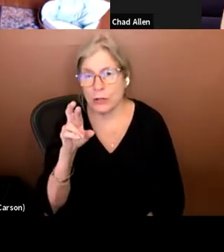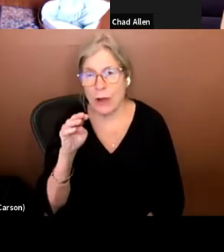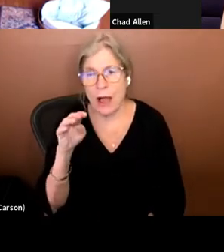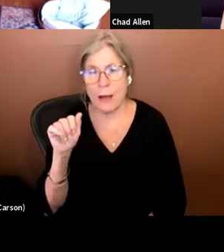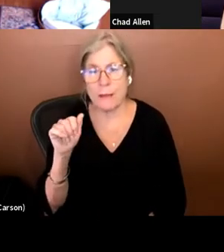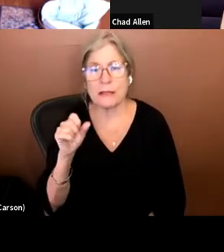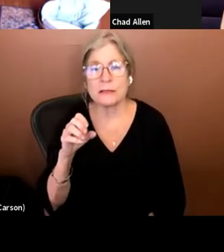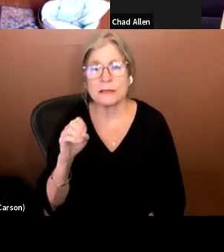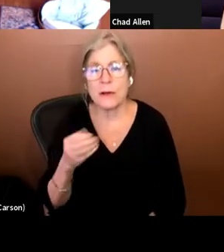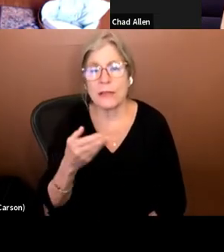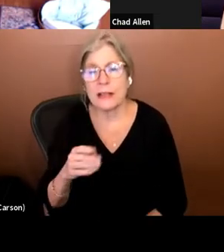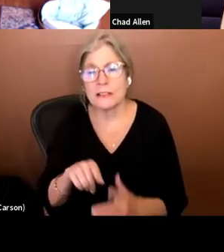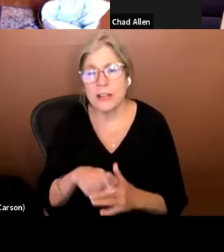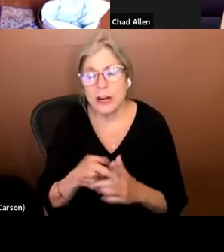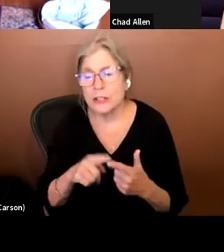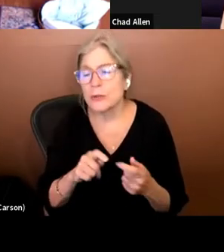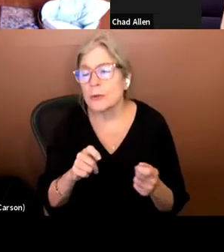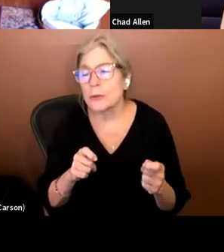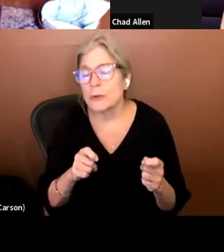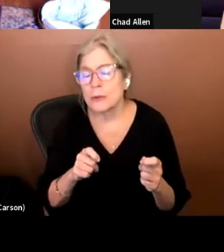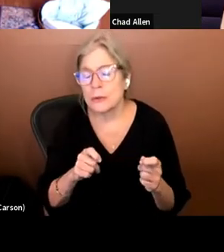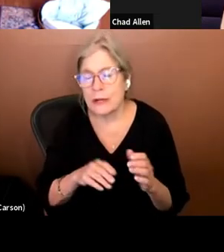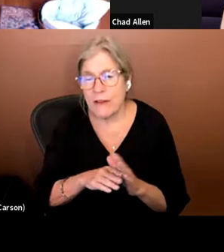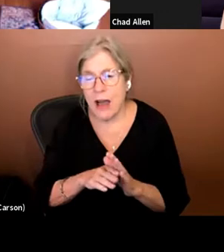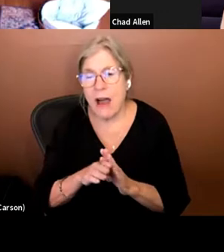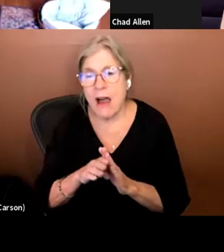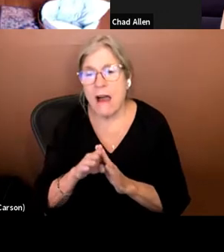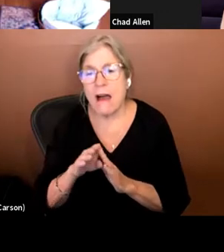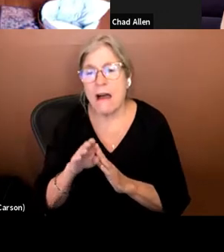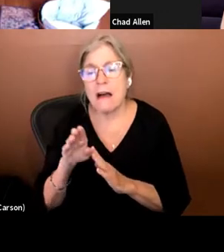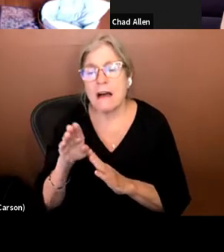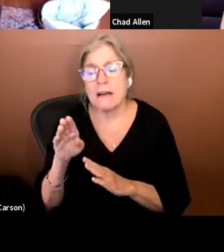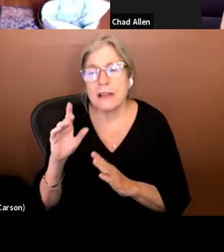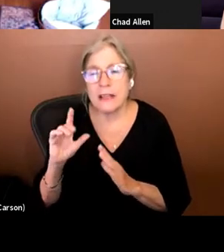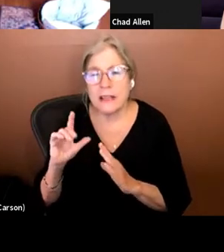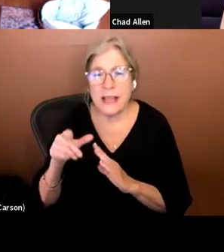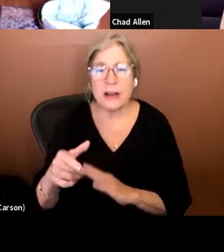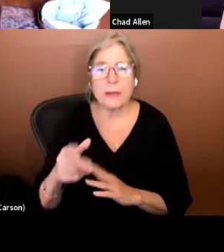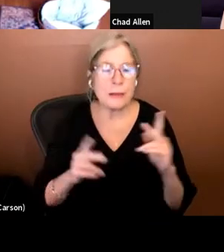Things started to evolve and eventually, you know, people started to take